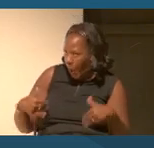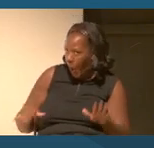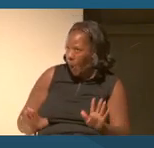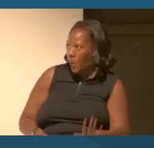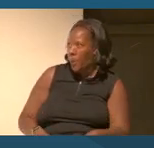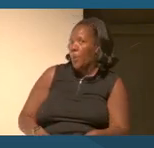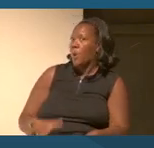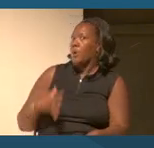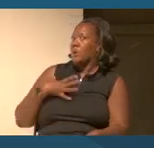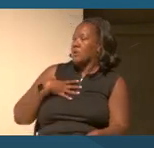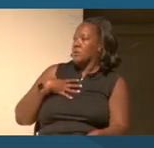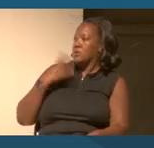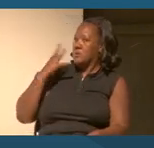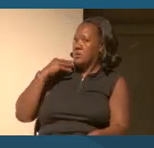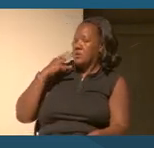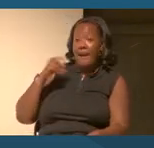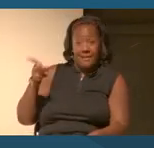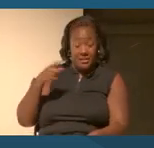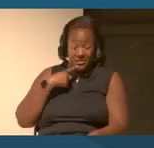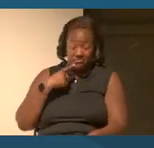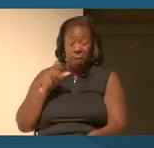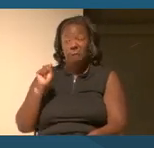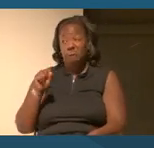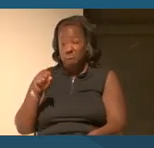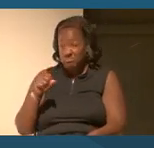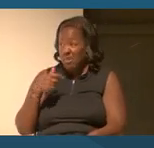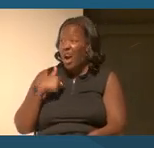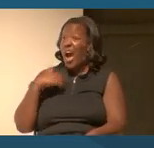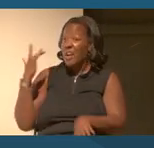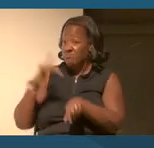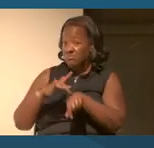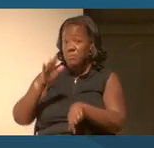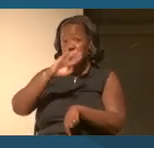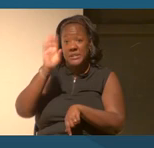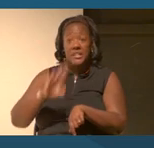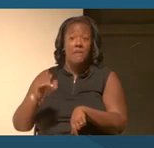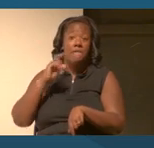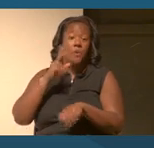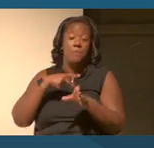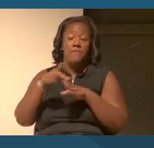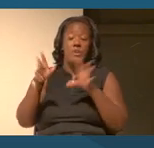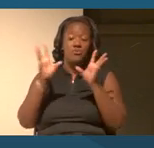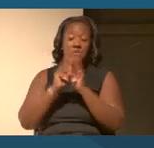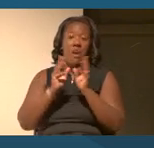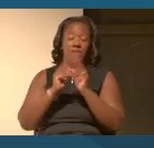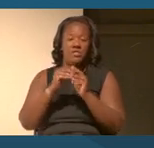And I was relating that, I was in Brazil for a professional conference about 15 years ago